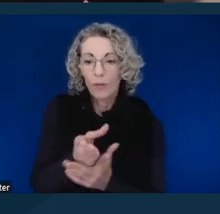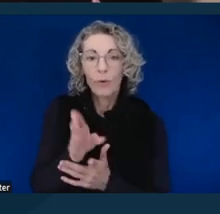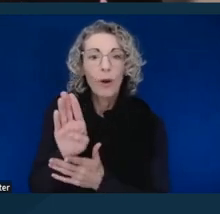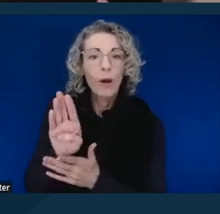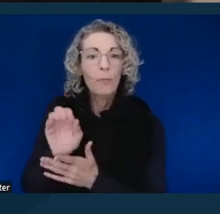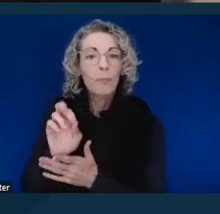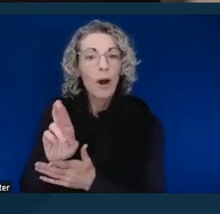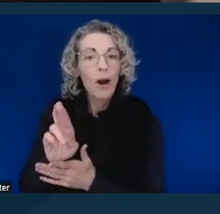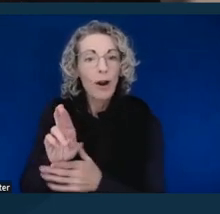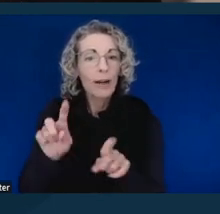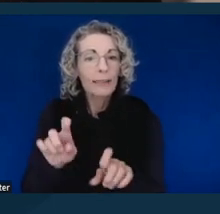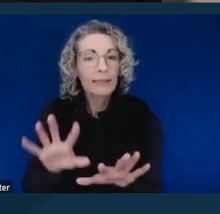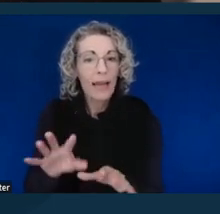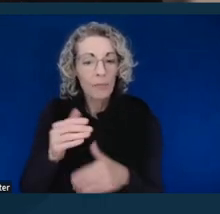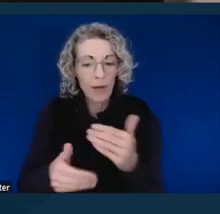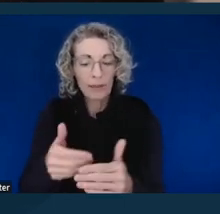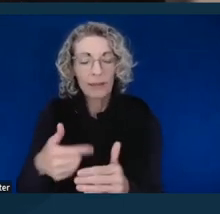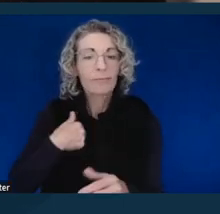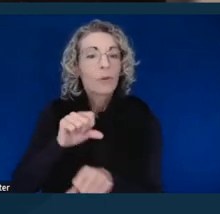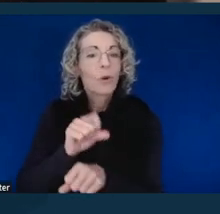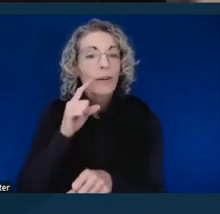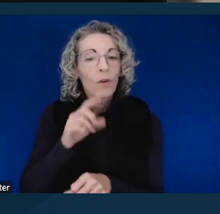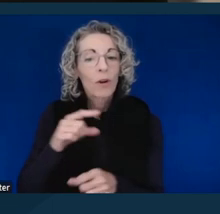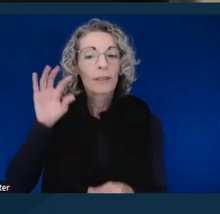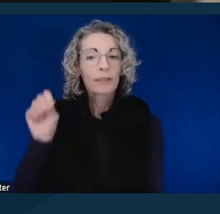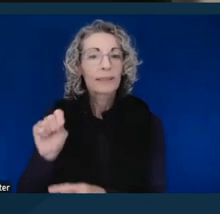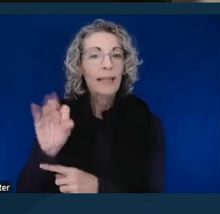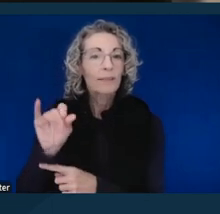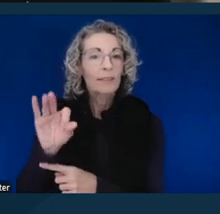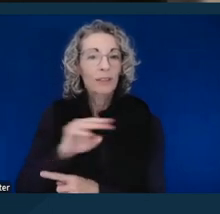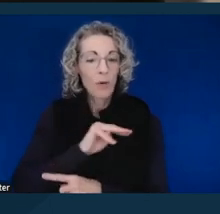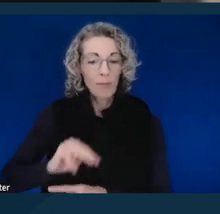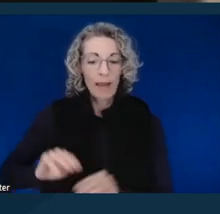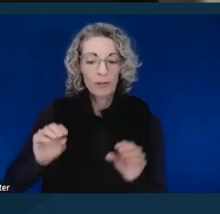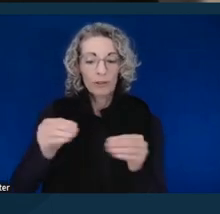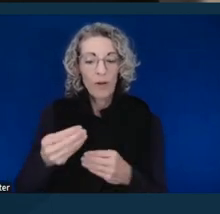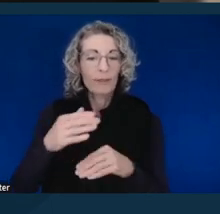I worked for the San Francisco Mayor's Office on Disability. And the Mayor's Office on Disability